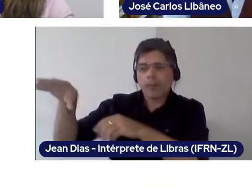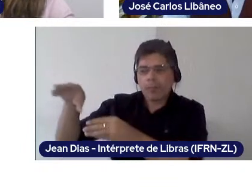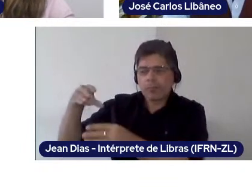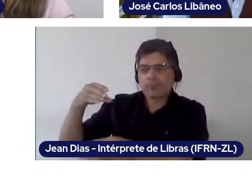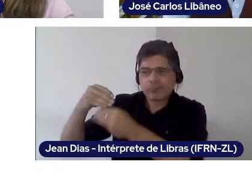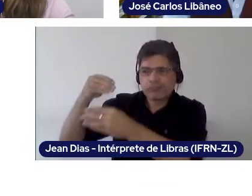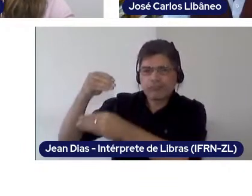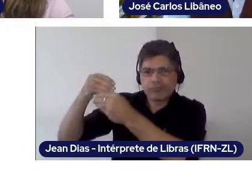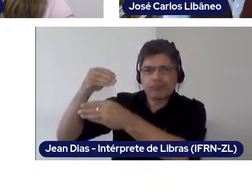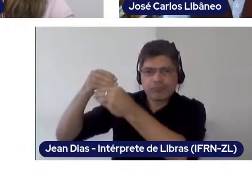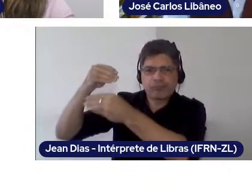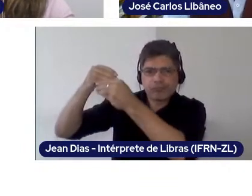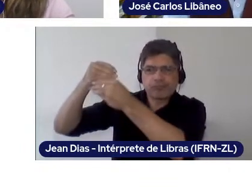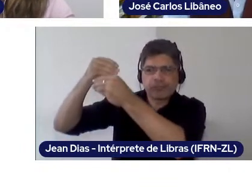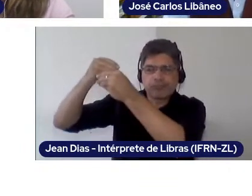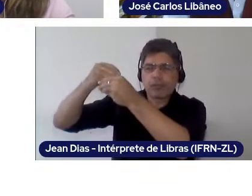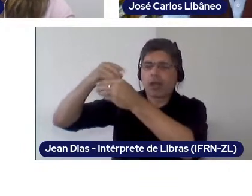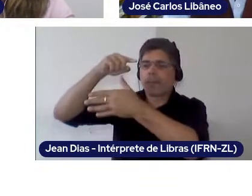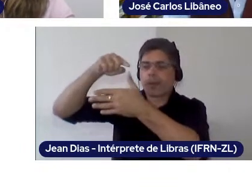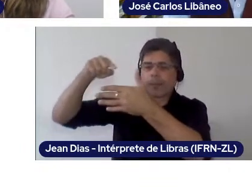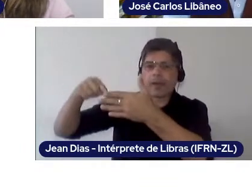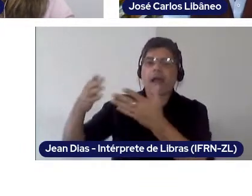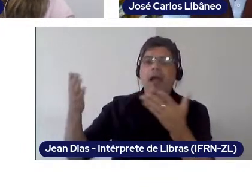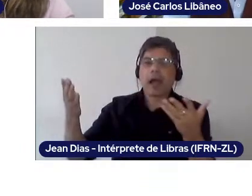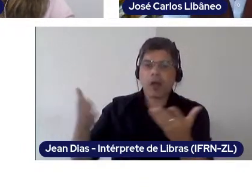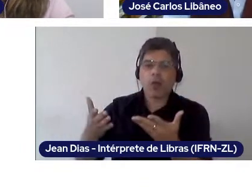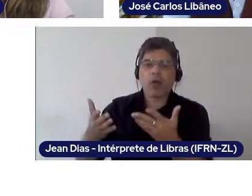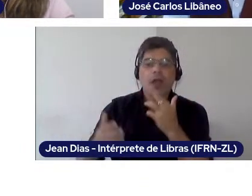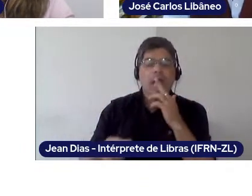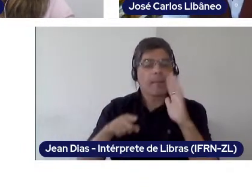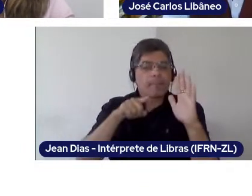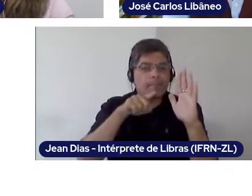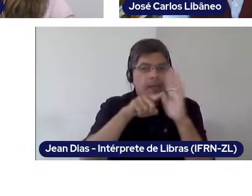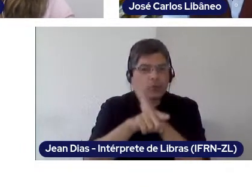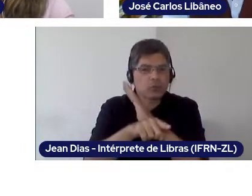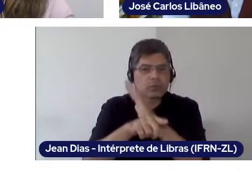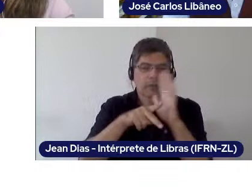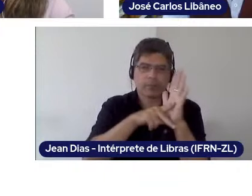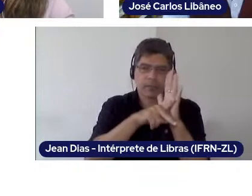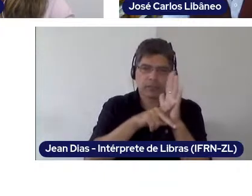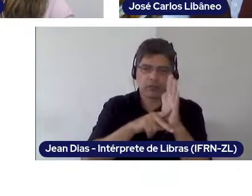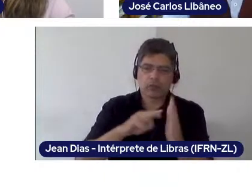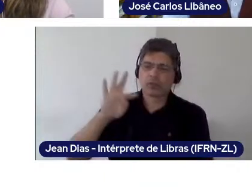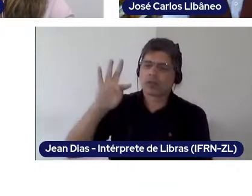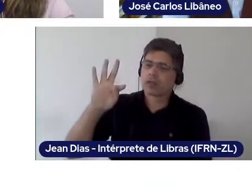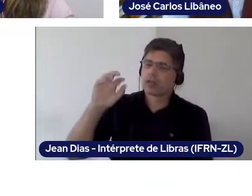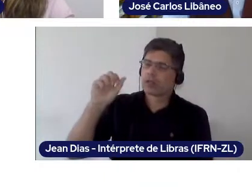For now, we have a question from the researcher Tânia Pasco Aline, she says that